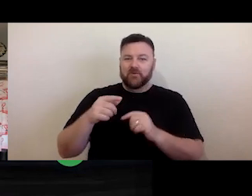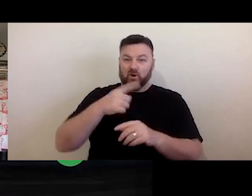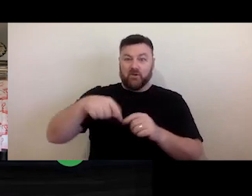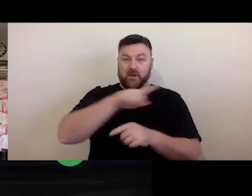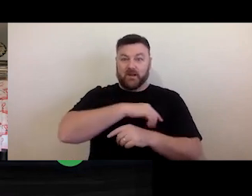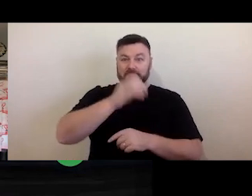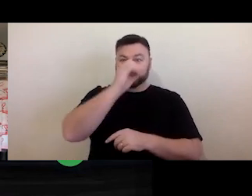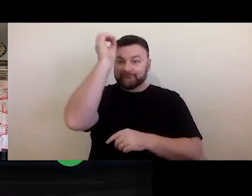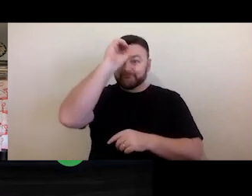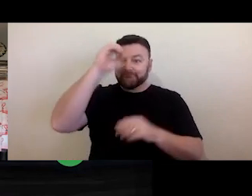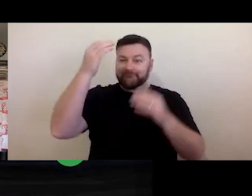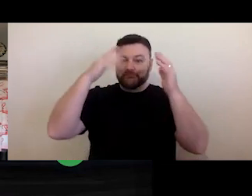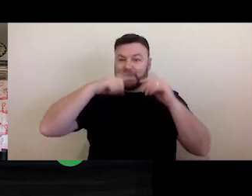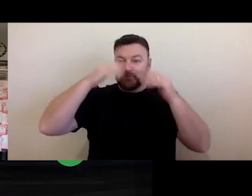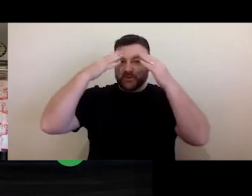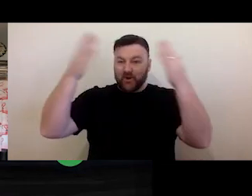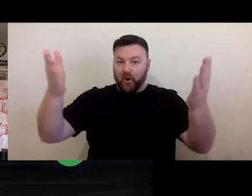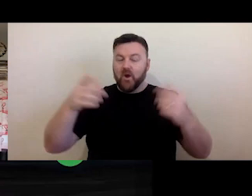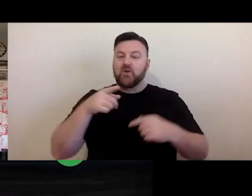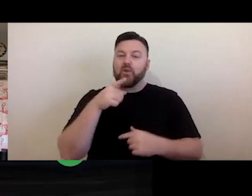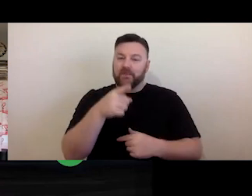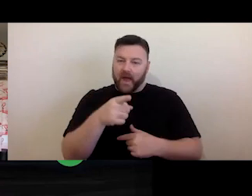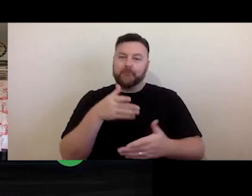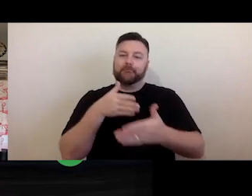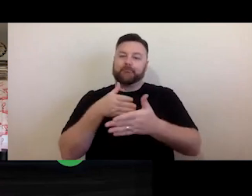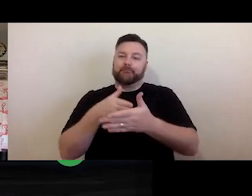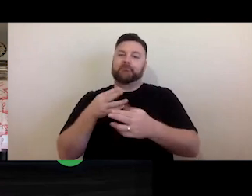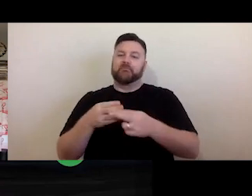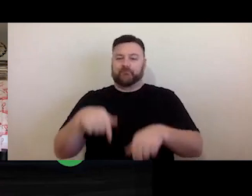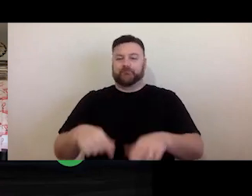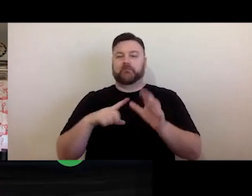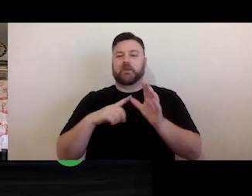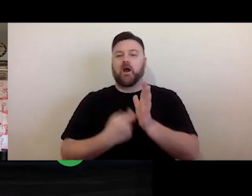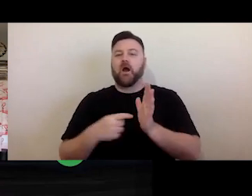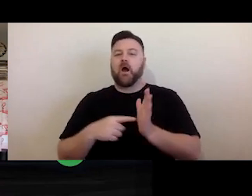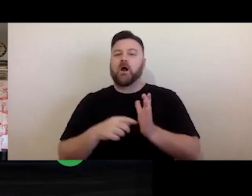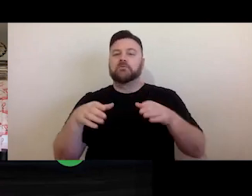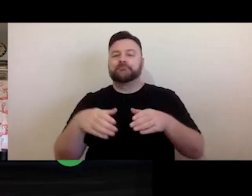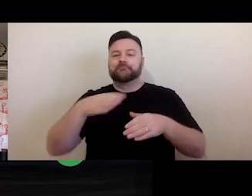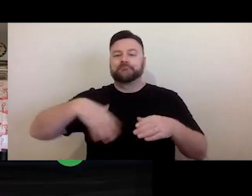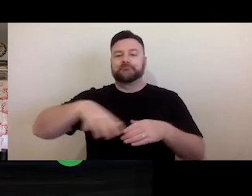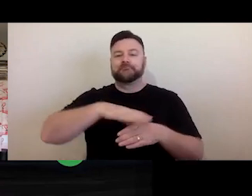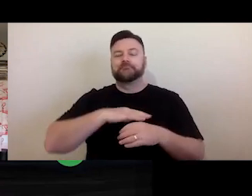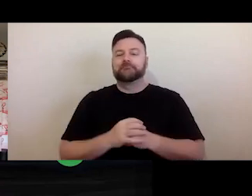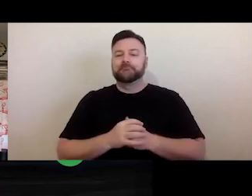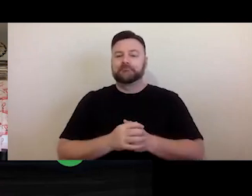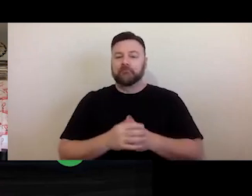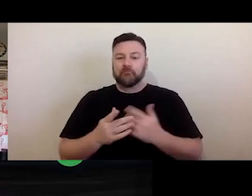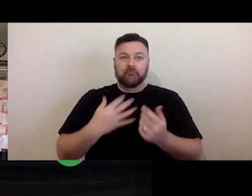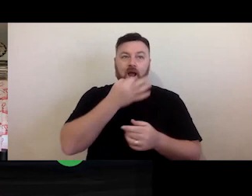significant barrier in the arts sector, going about securing permissions for the types of things they want to do.